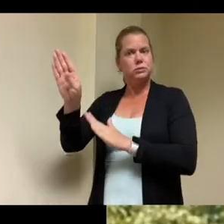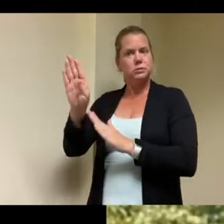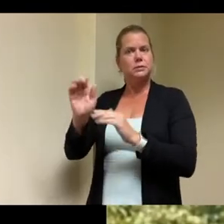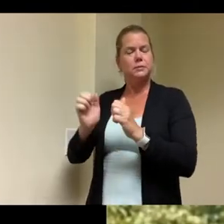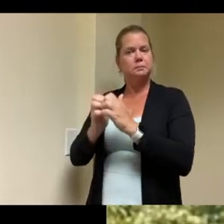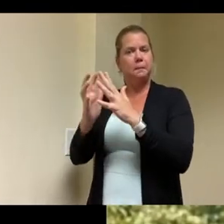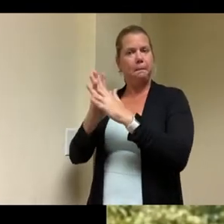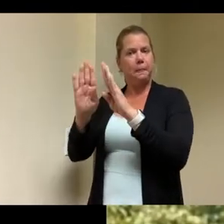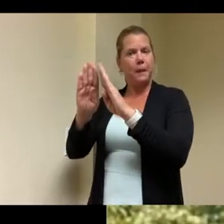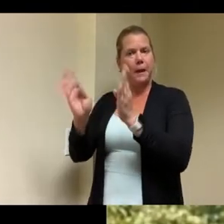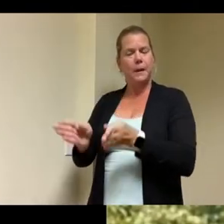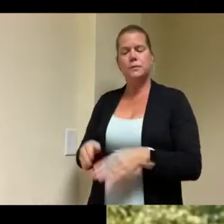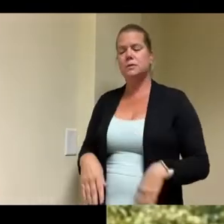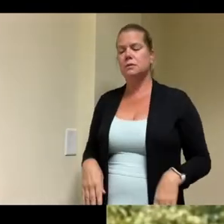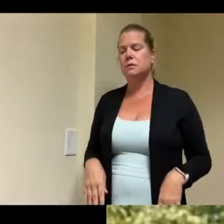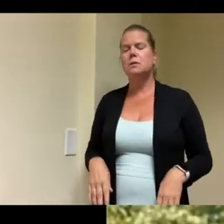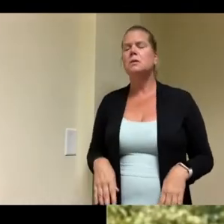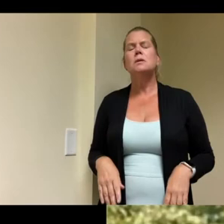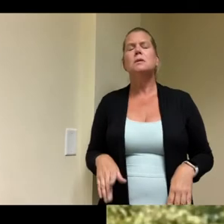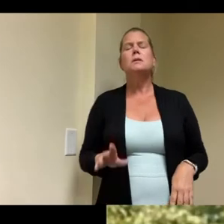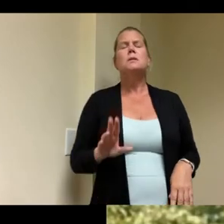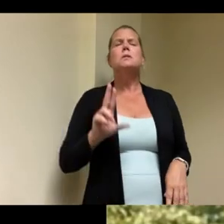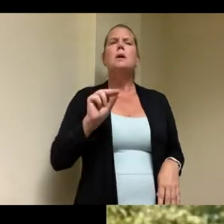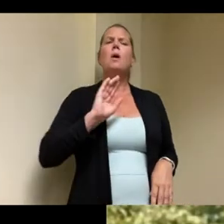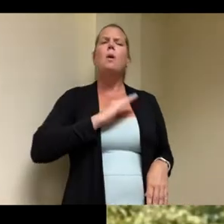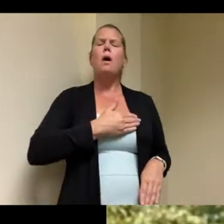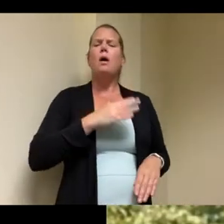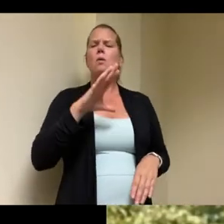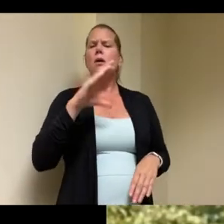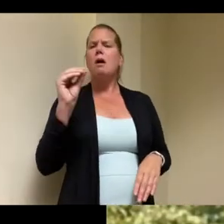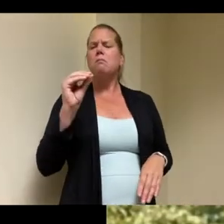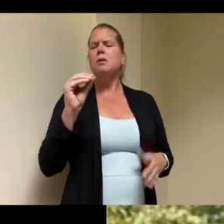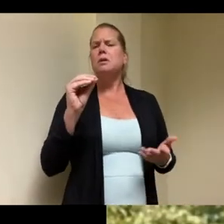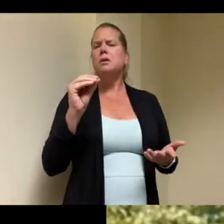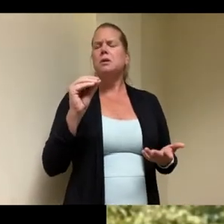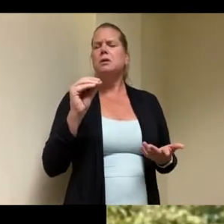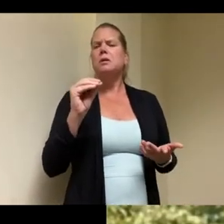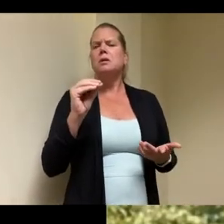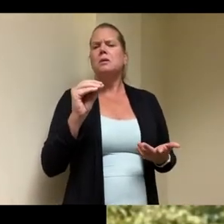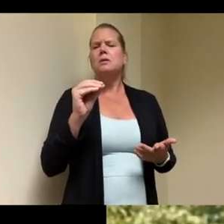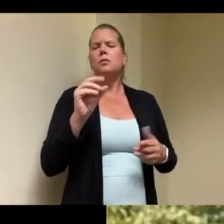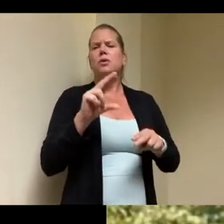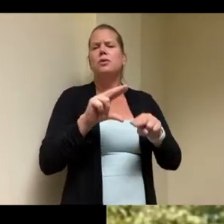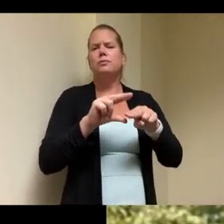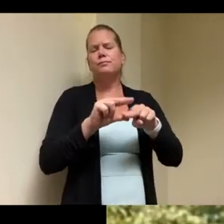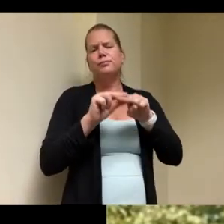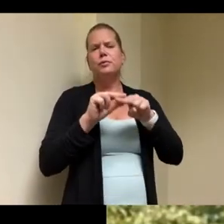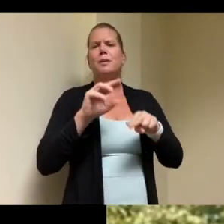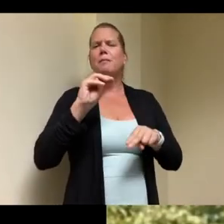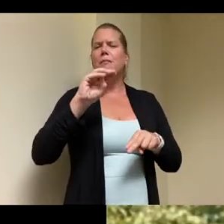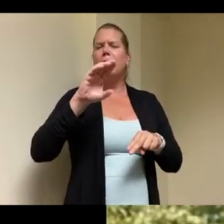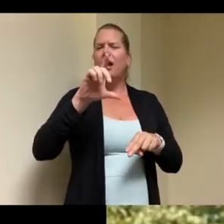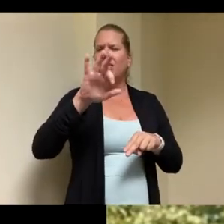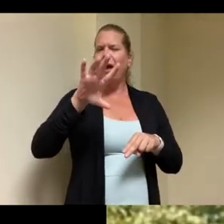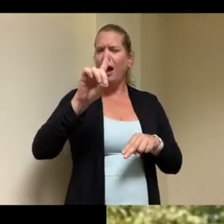residential type construction so this interesting you mentioned that joe mcleod is a contractor i i'd be uh remiss if i didn't mention them